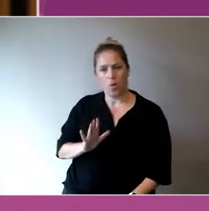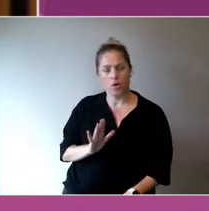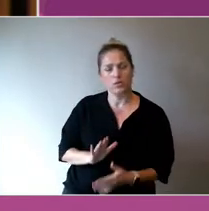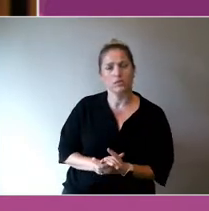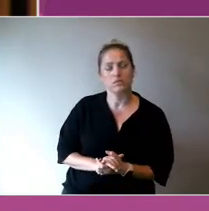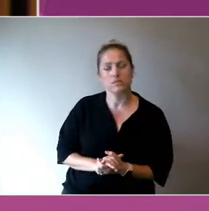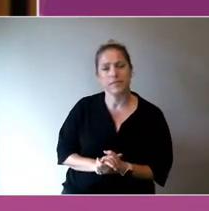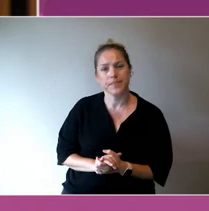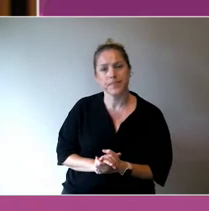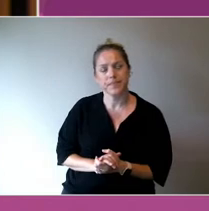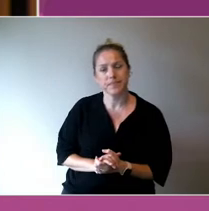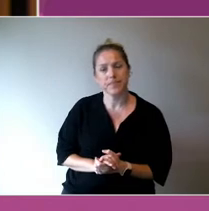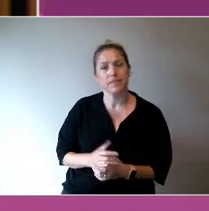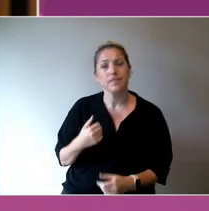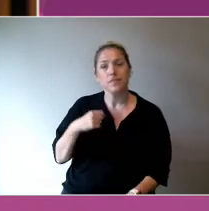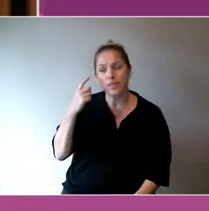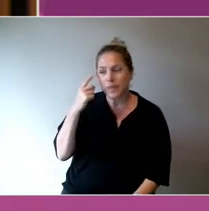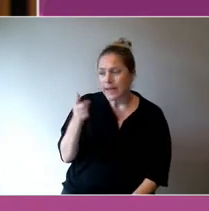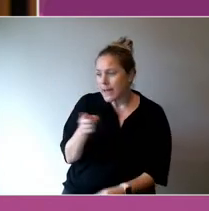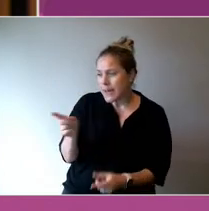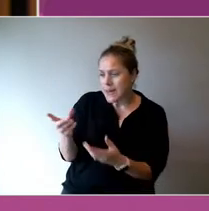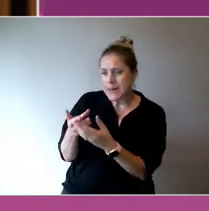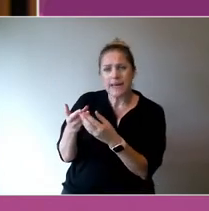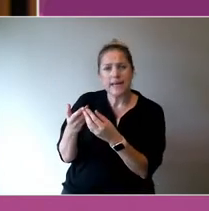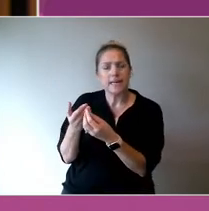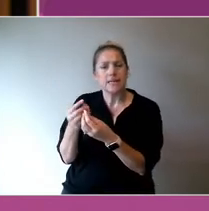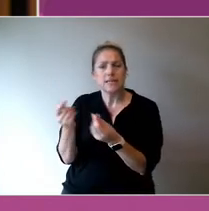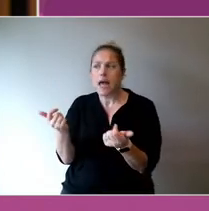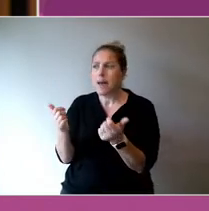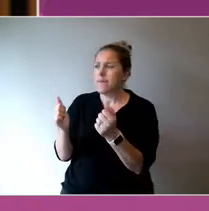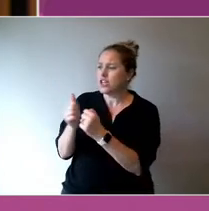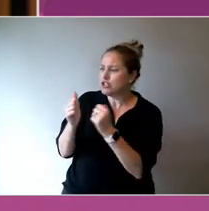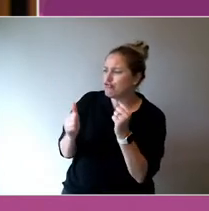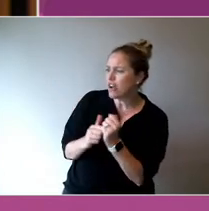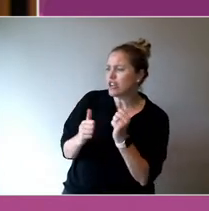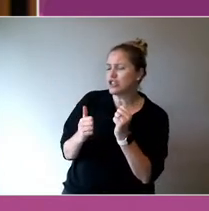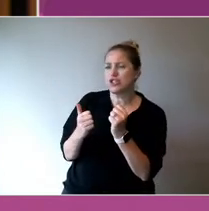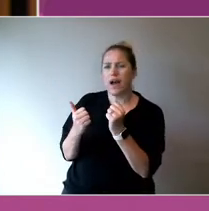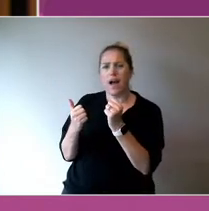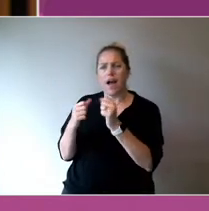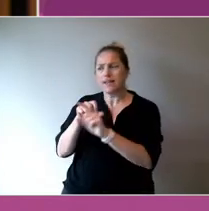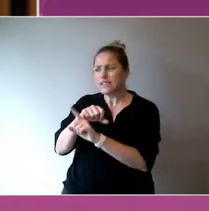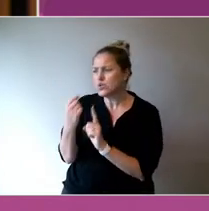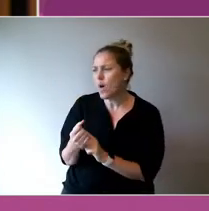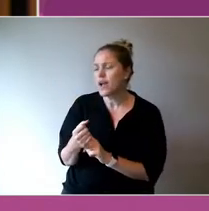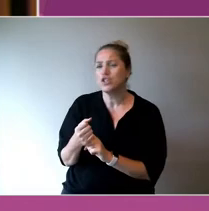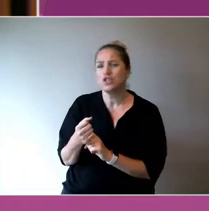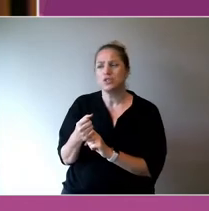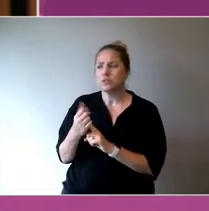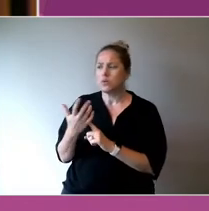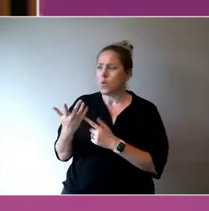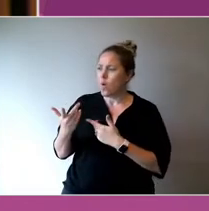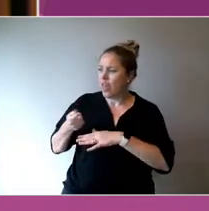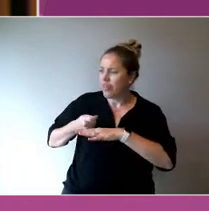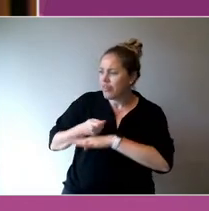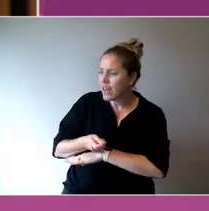of structured and wanting you to kind of talk about and document or even participate in therapy can be too much.